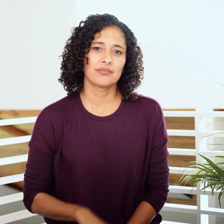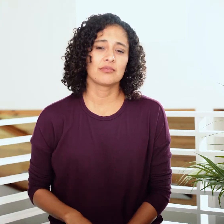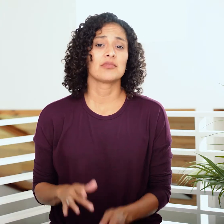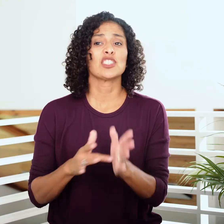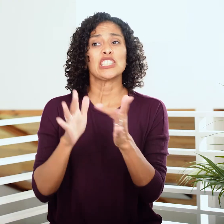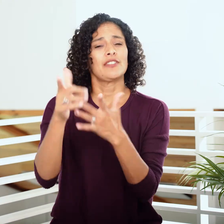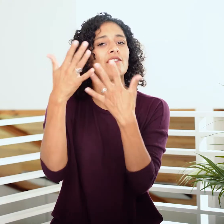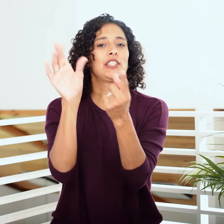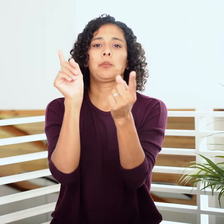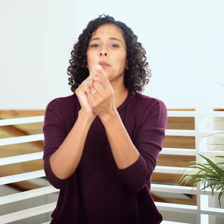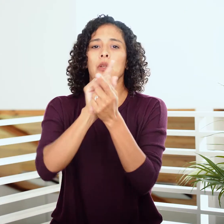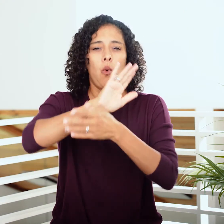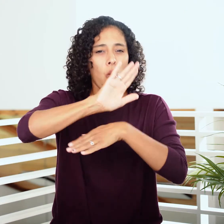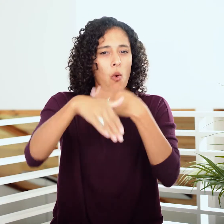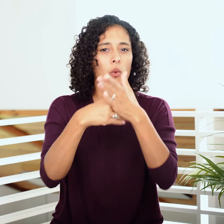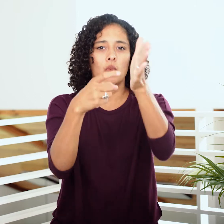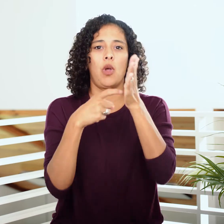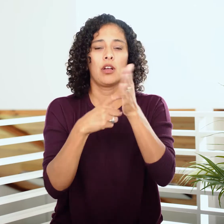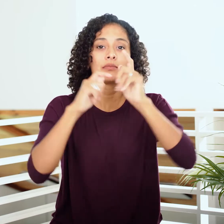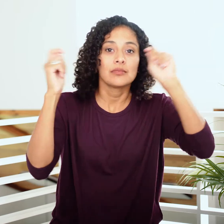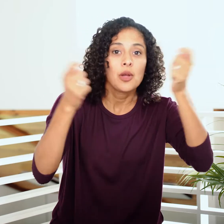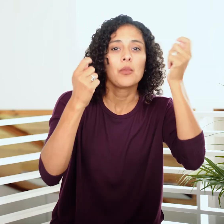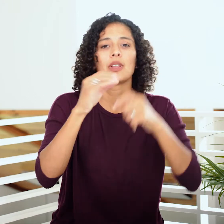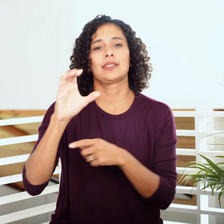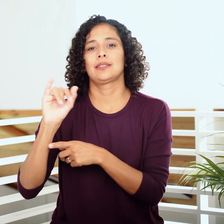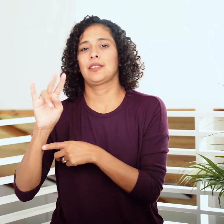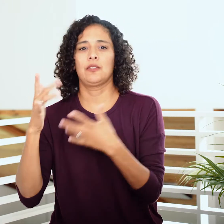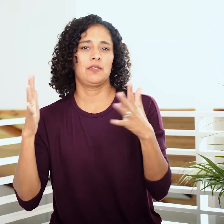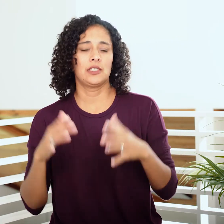Jesus fulfilled the ceremonial and civil requirements.